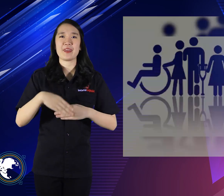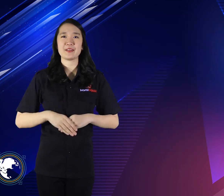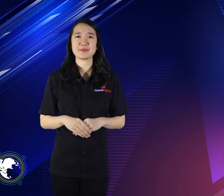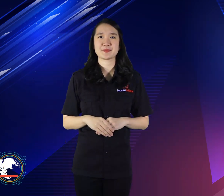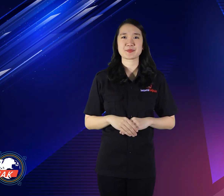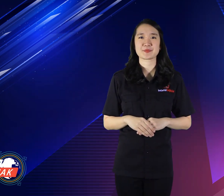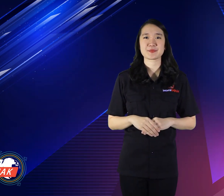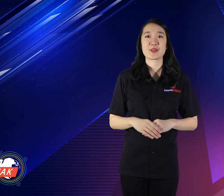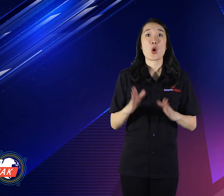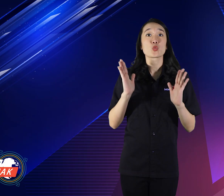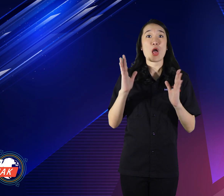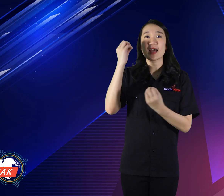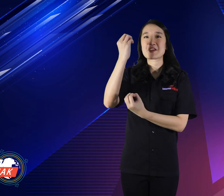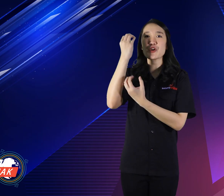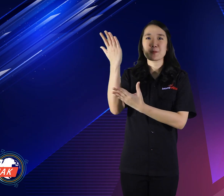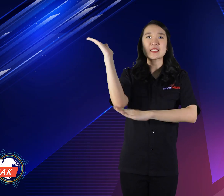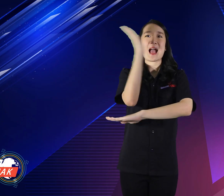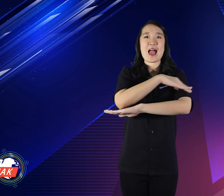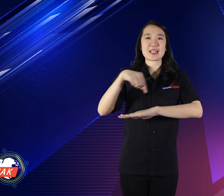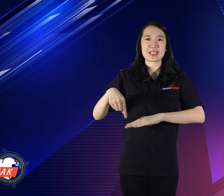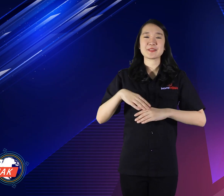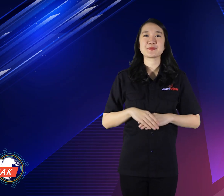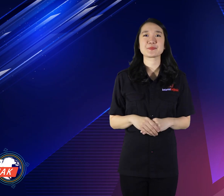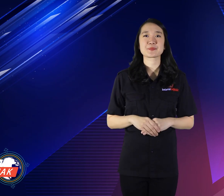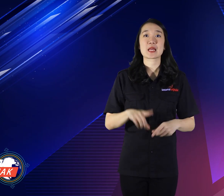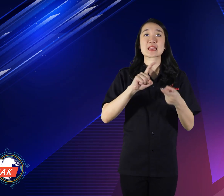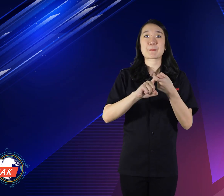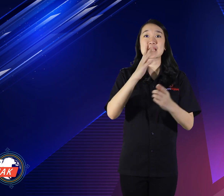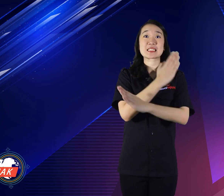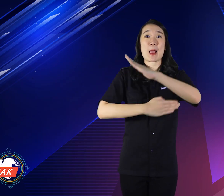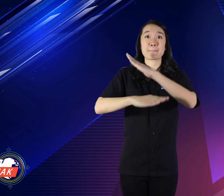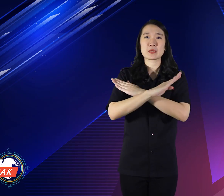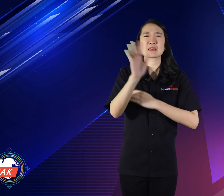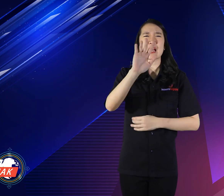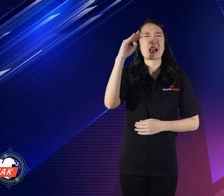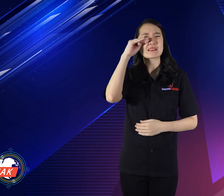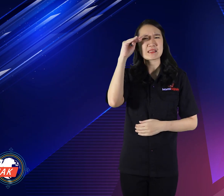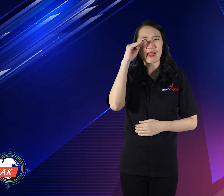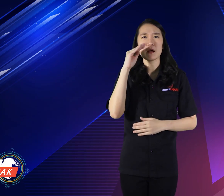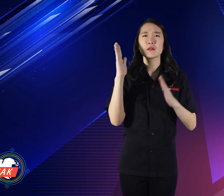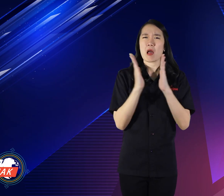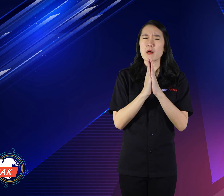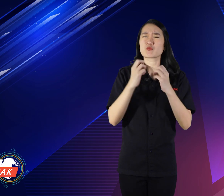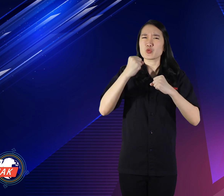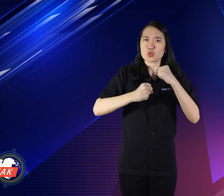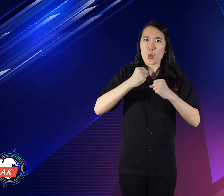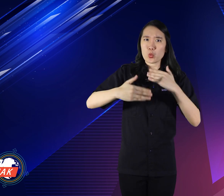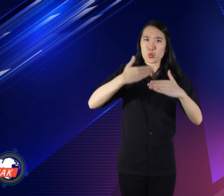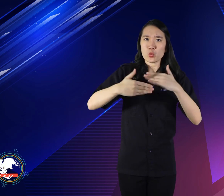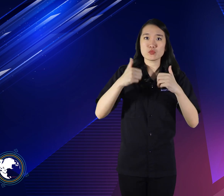Disability friends don't whiny, let's active sports. thankyou. We'll see you on another KamiBijak content.